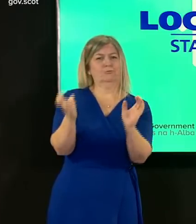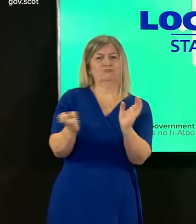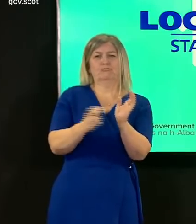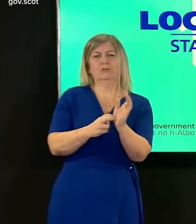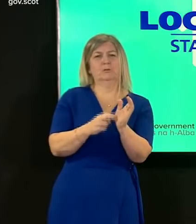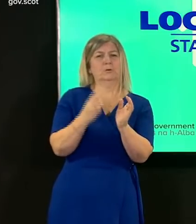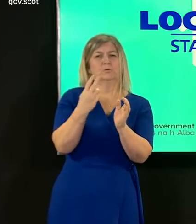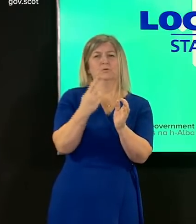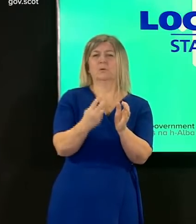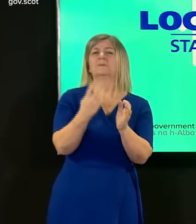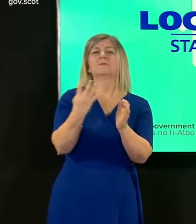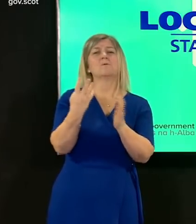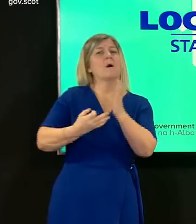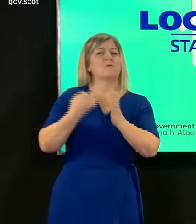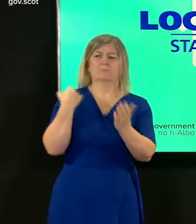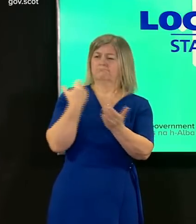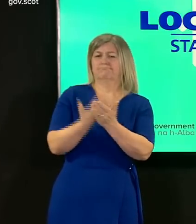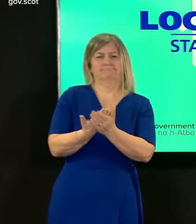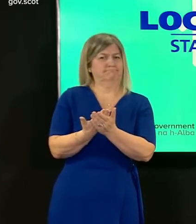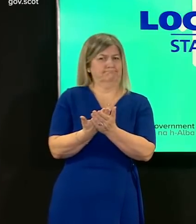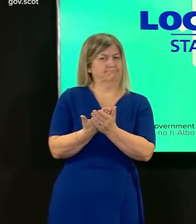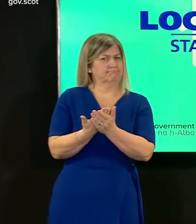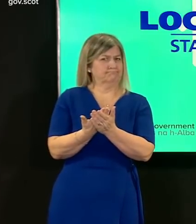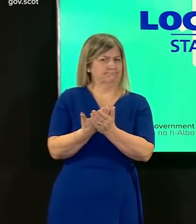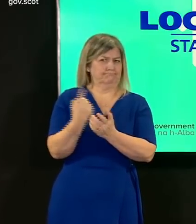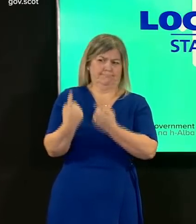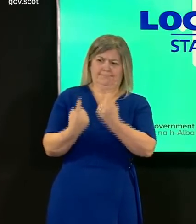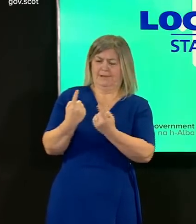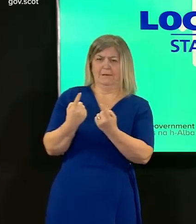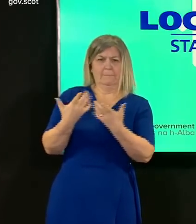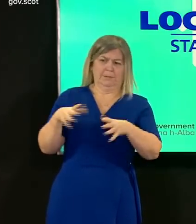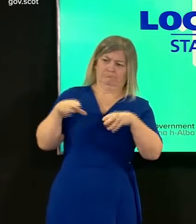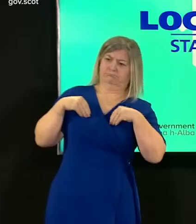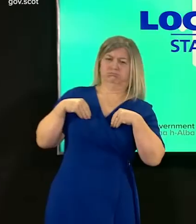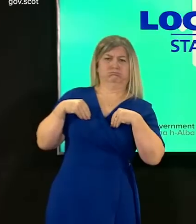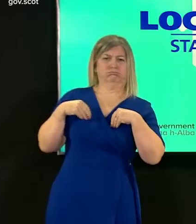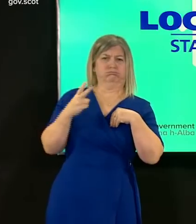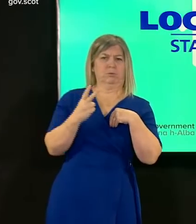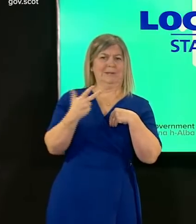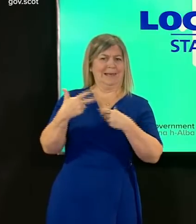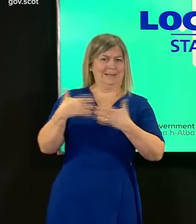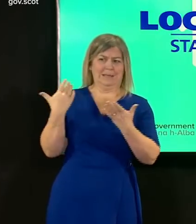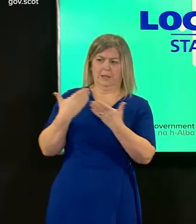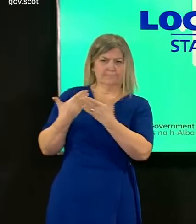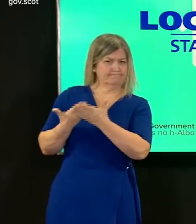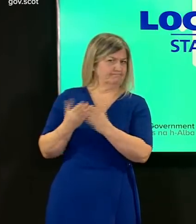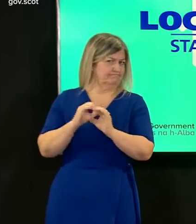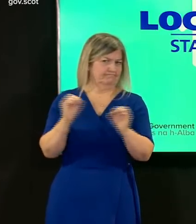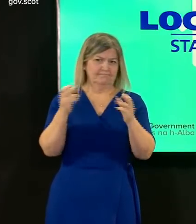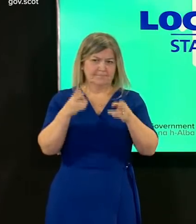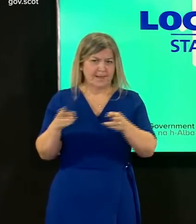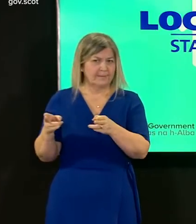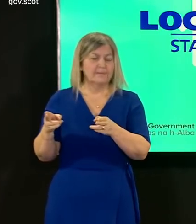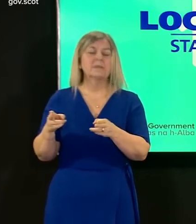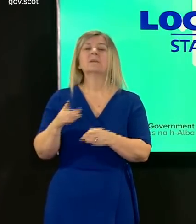first tested positive over the previous 28 days but as you know we often report a low number